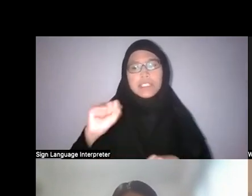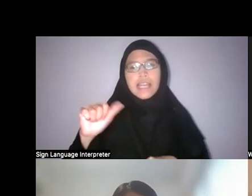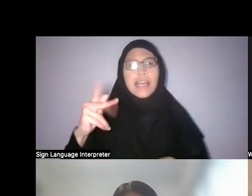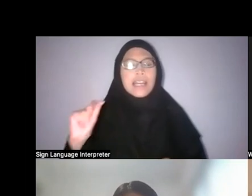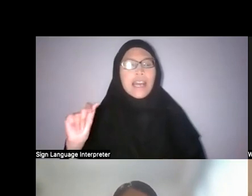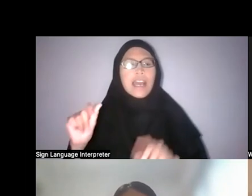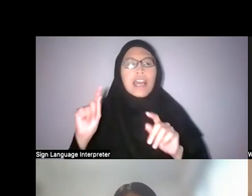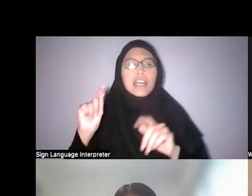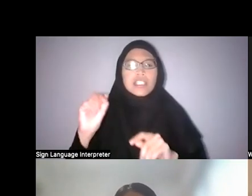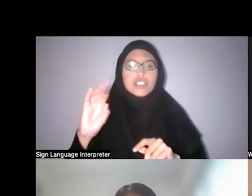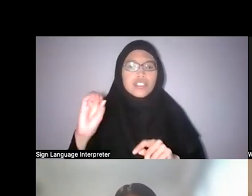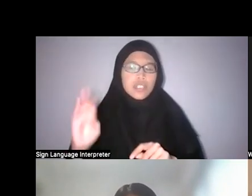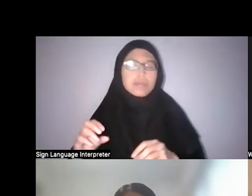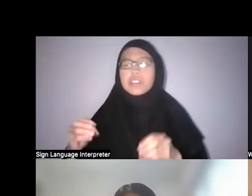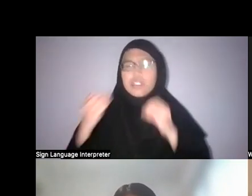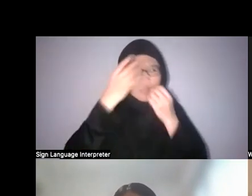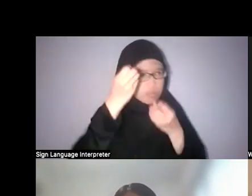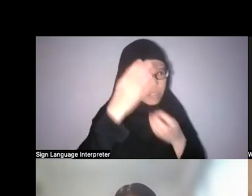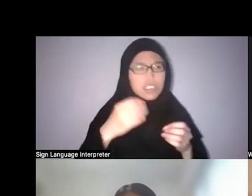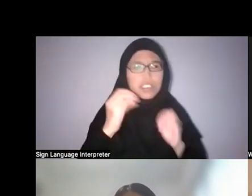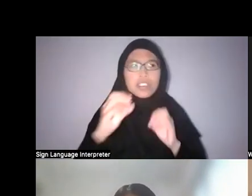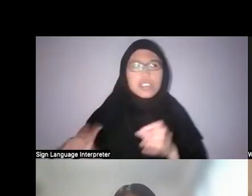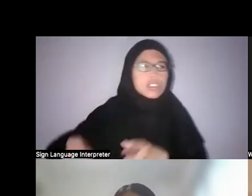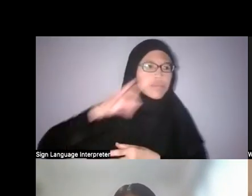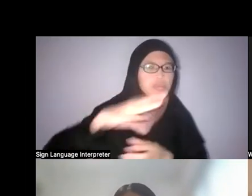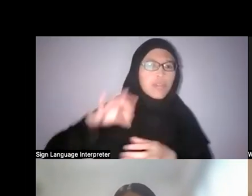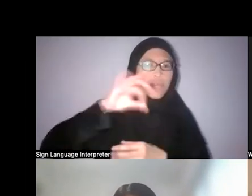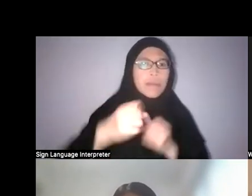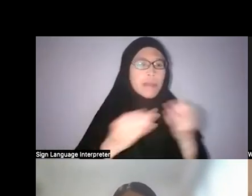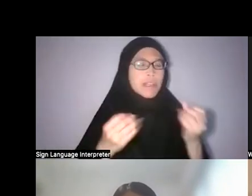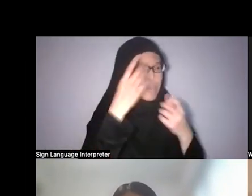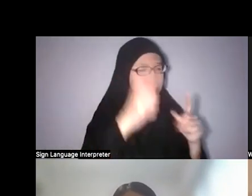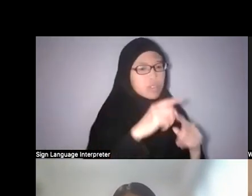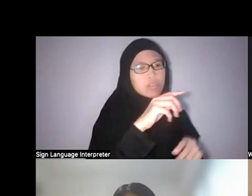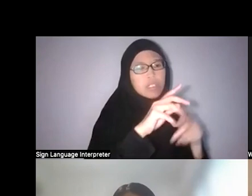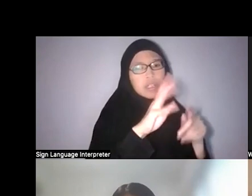and we don’t know exactly who they were but we just know they were from this tribe.